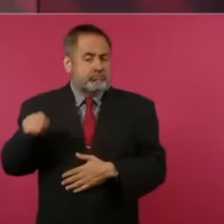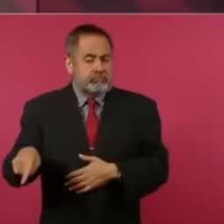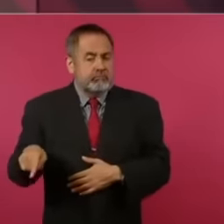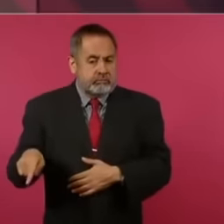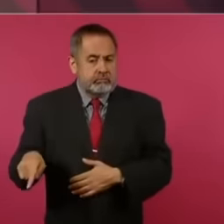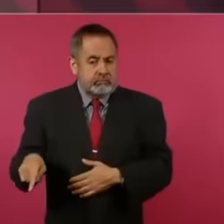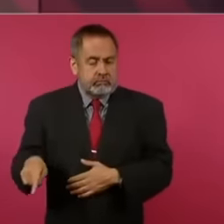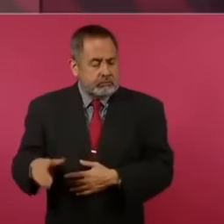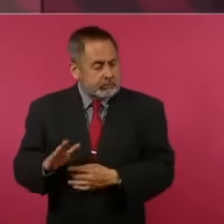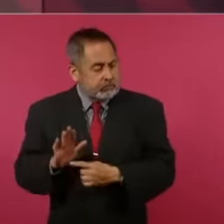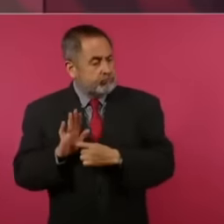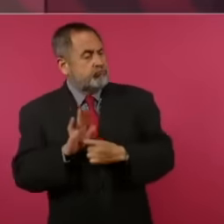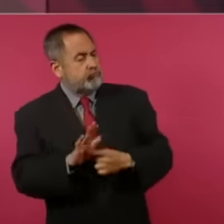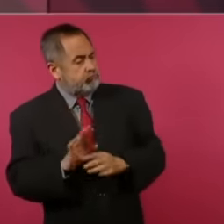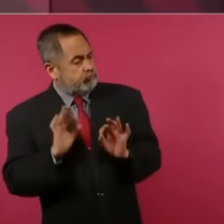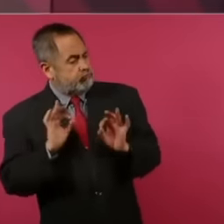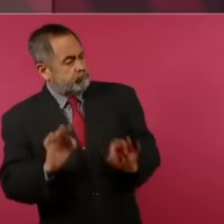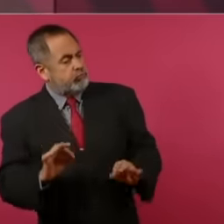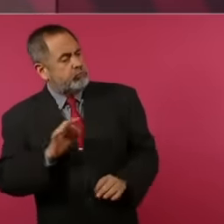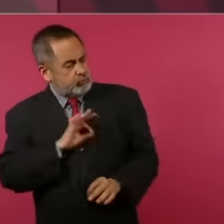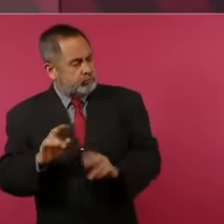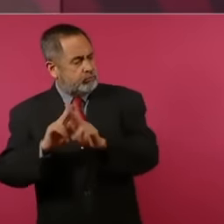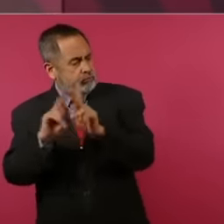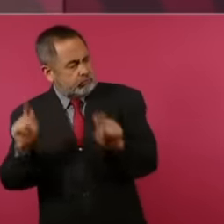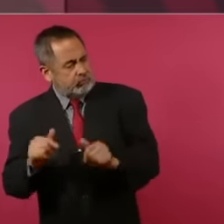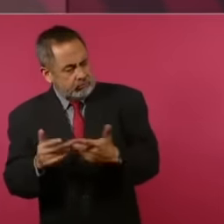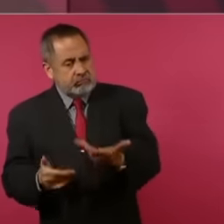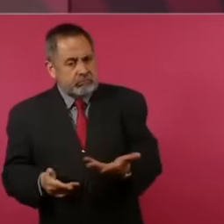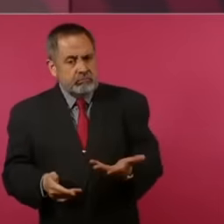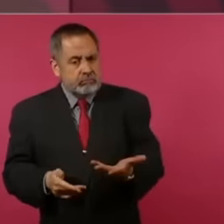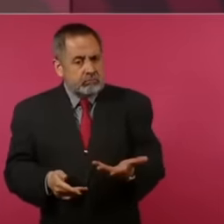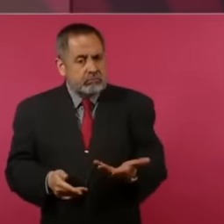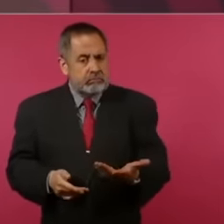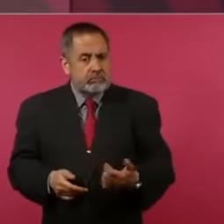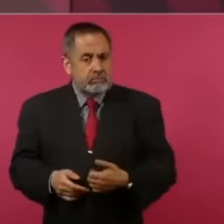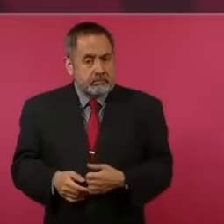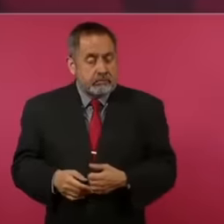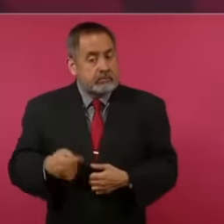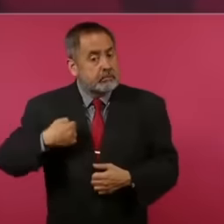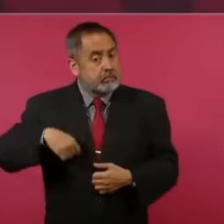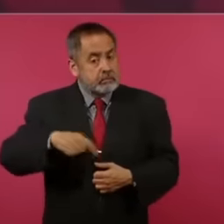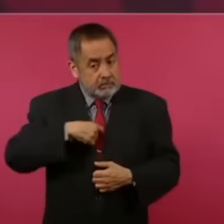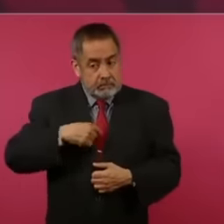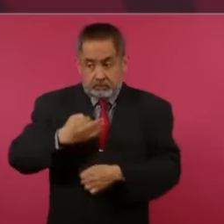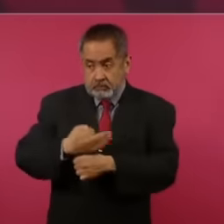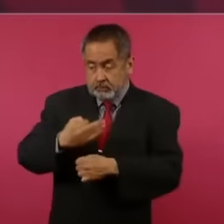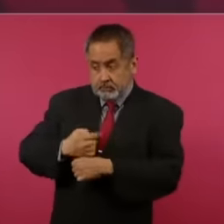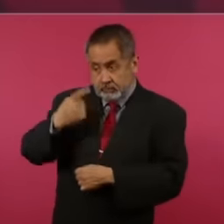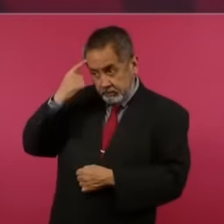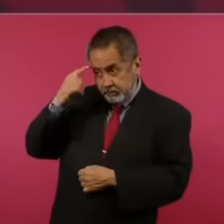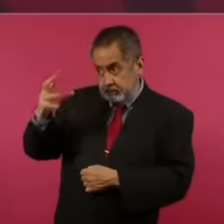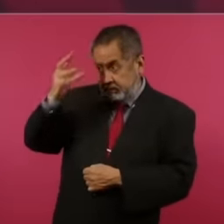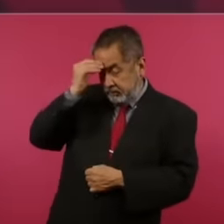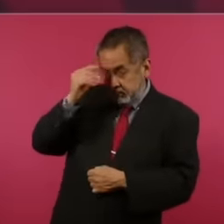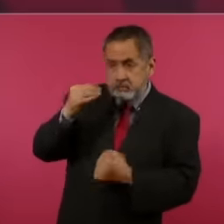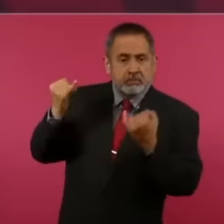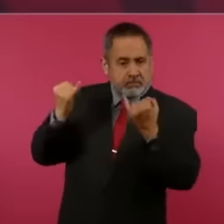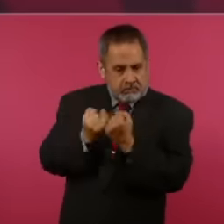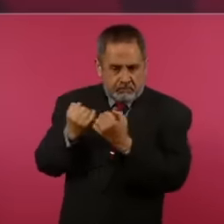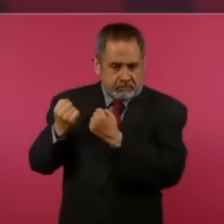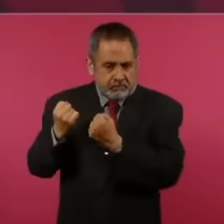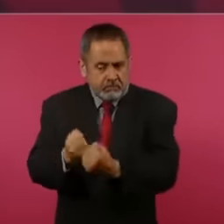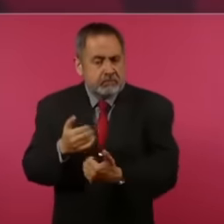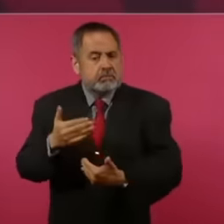example and we have to continue strengthening our